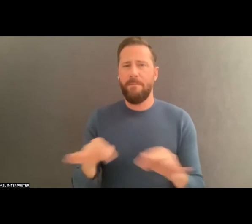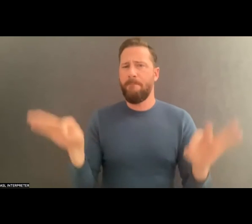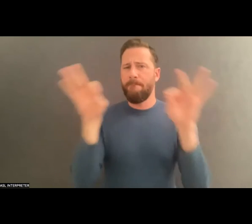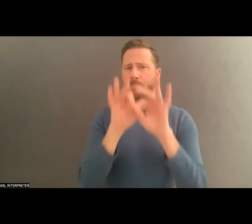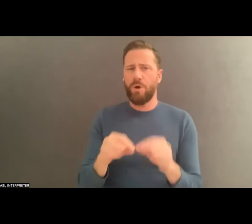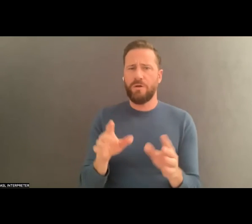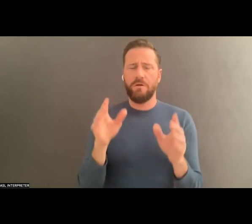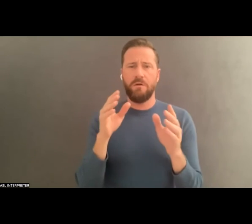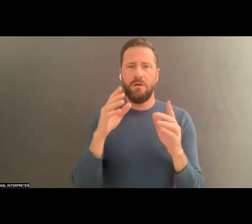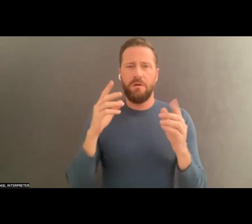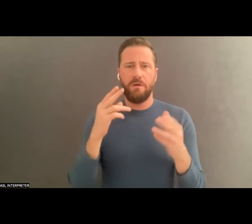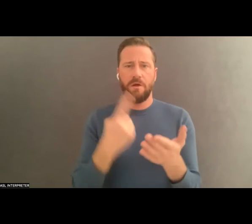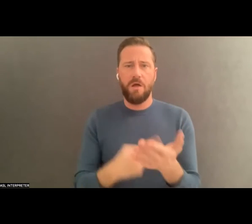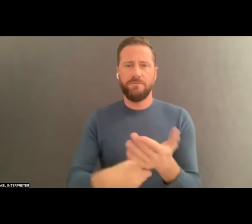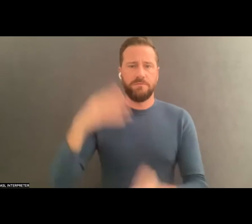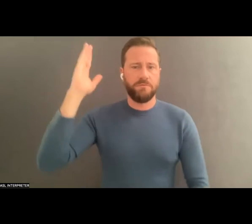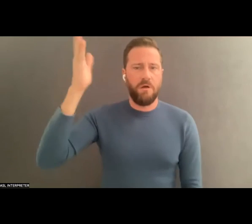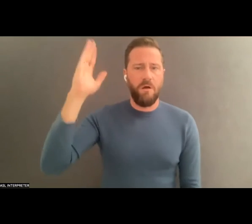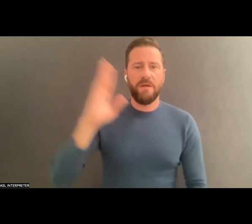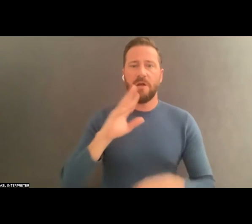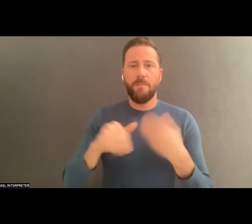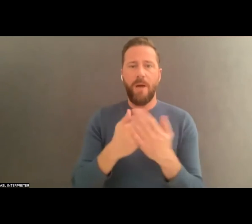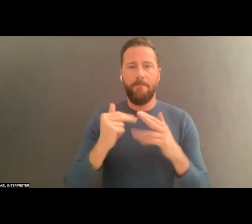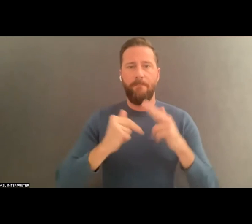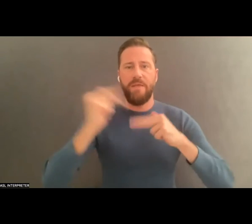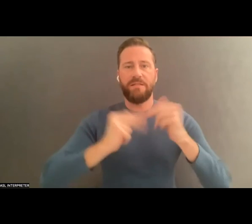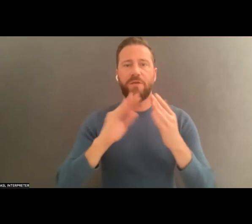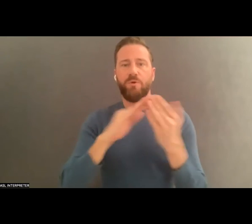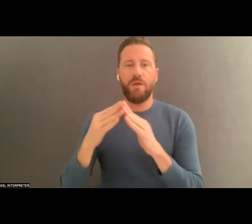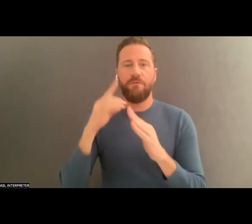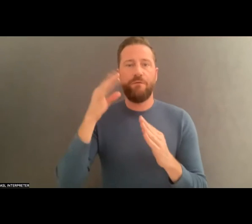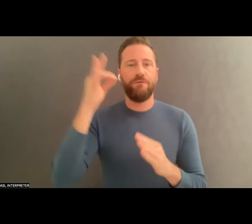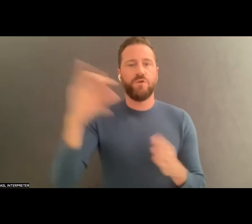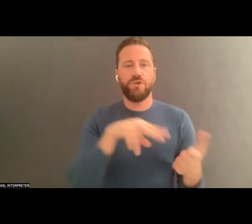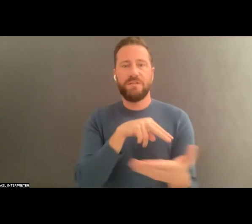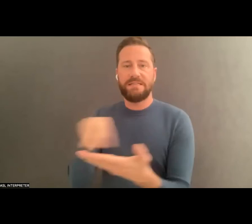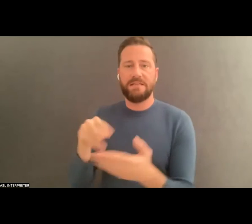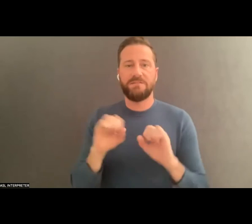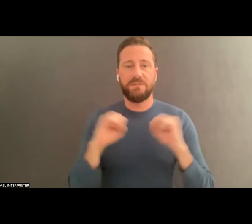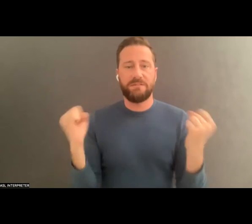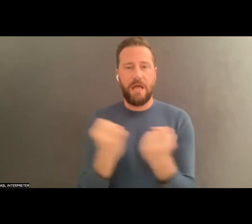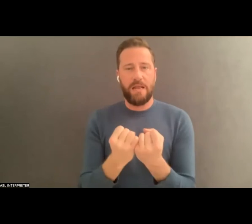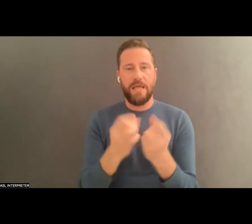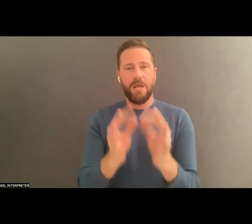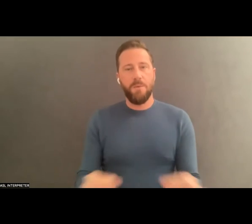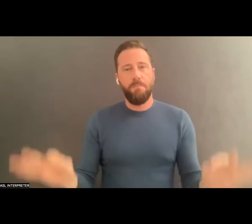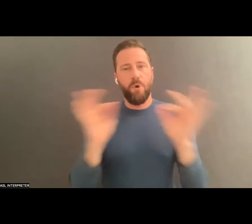Building Community Around Dance for a Future Society . At an important global tipping point for change, this conversation forecasts